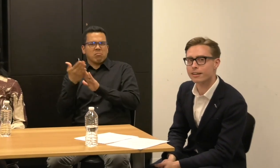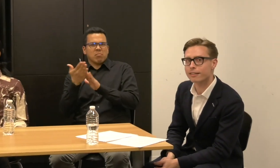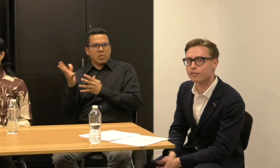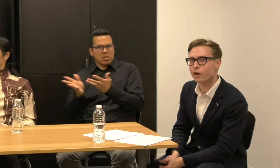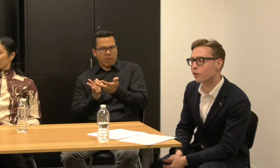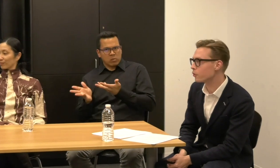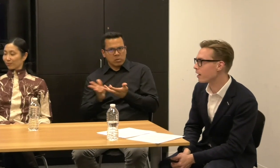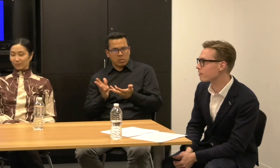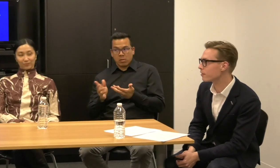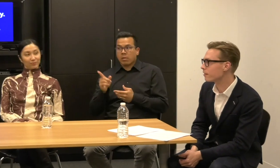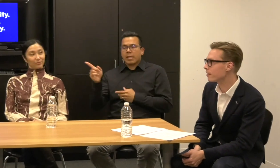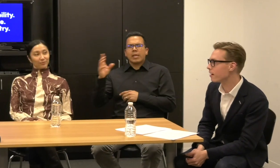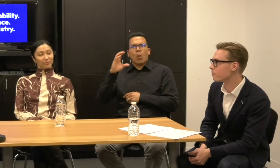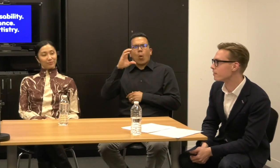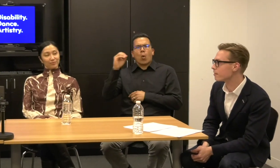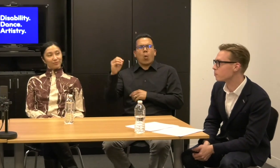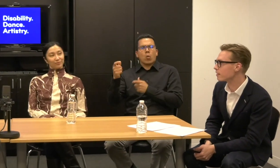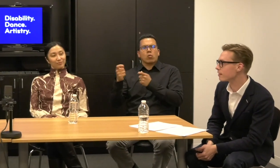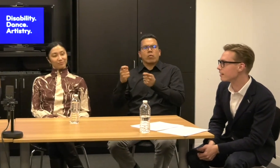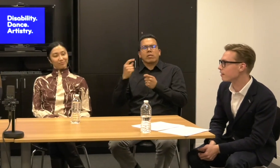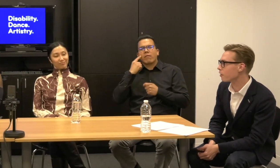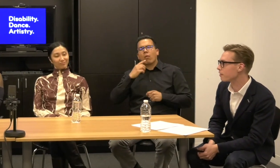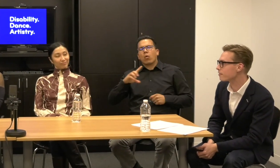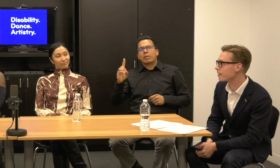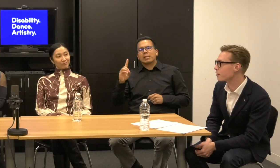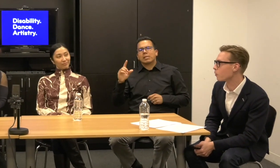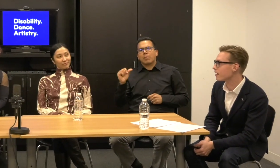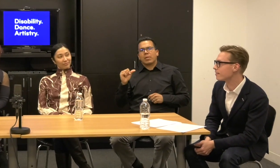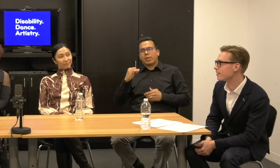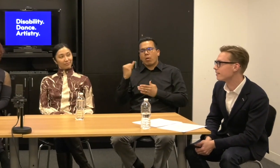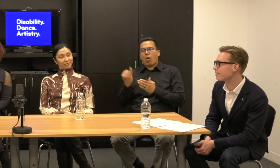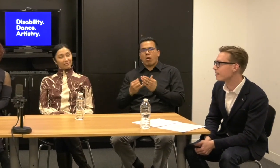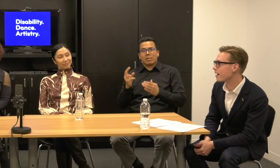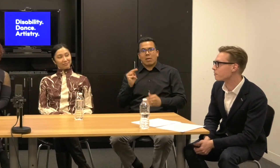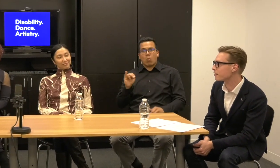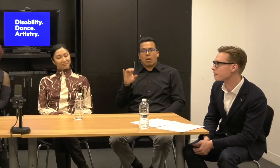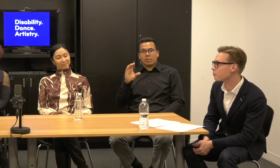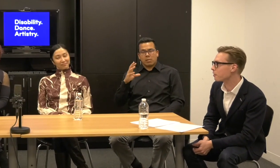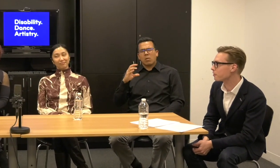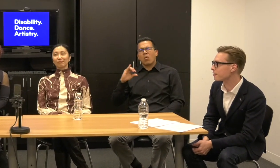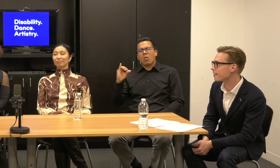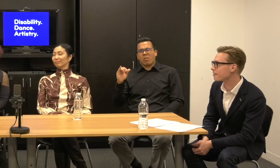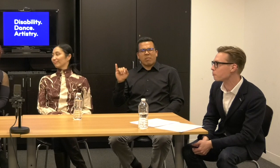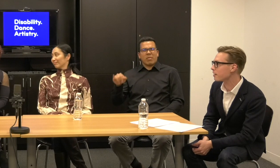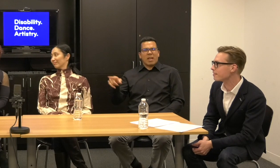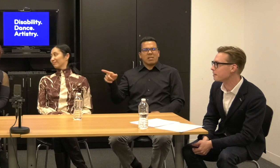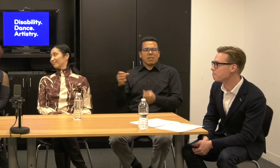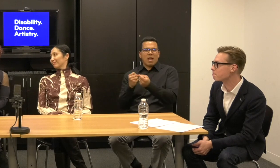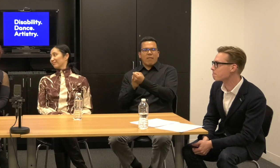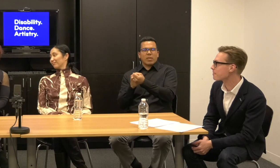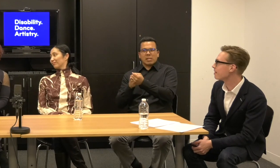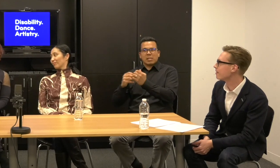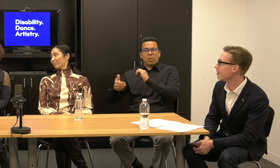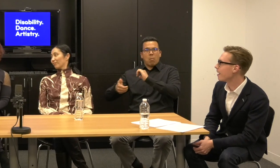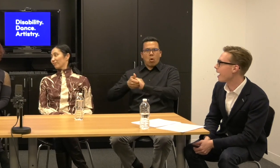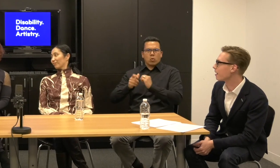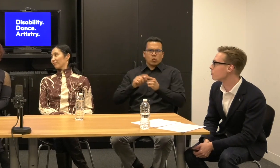Kevin is co-director of Disability/Arts/NYC, an advocacy partner to Dance NYC.